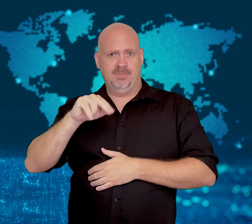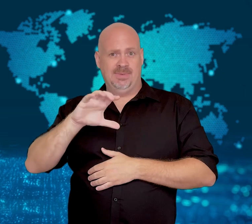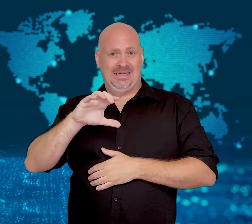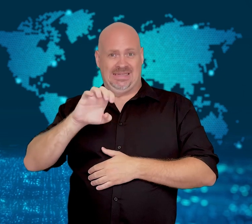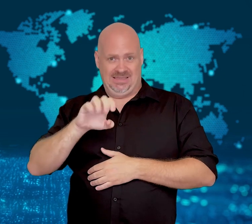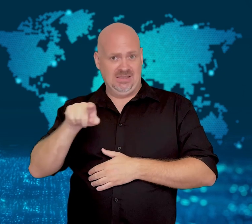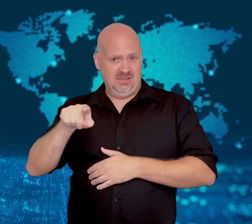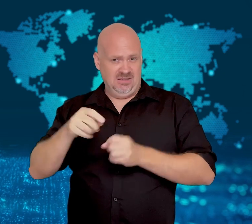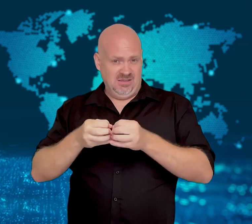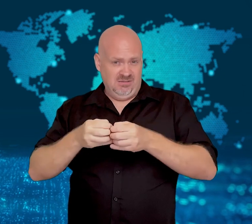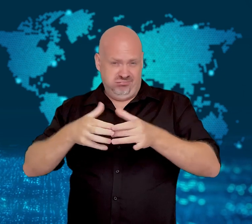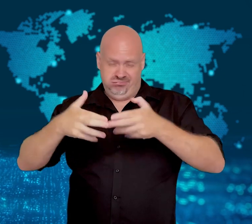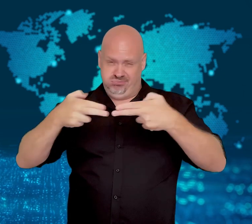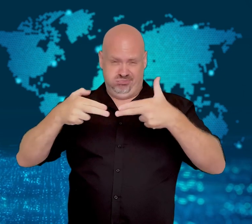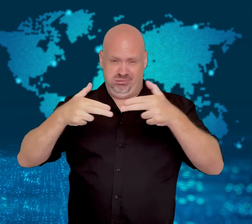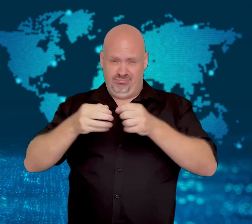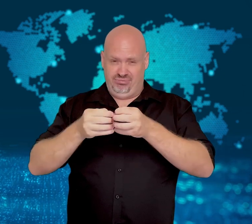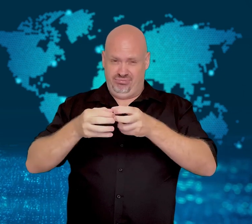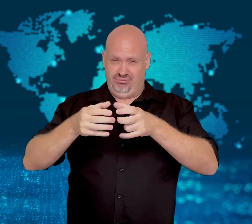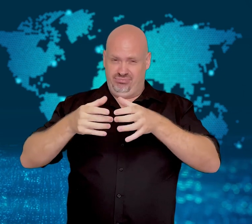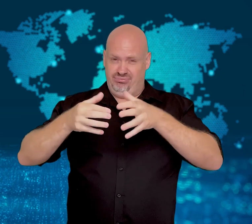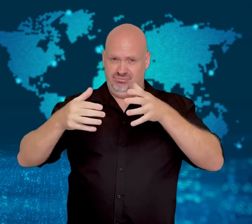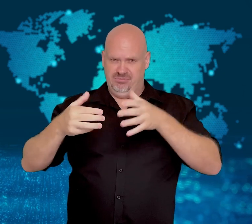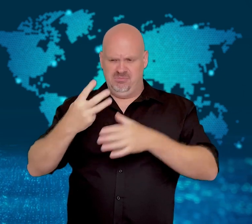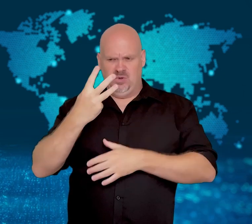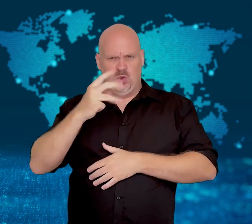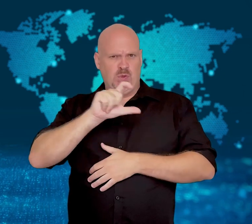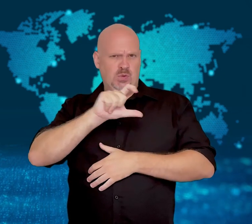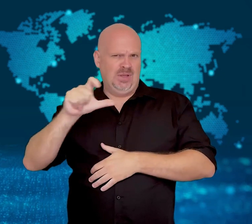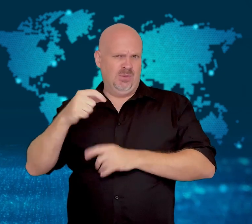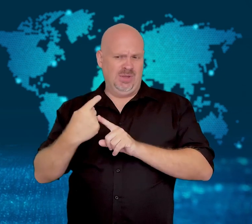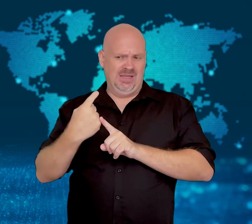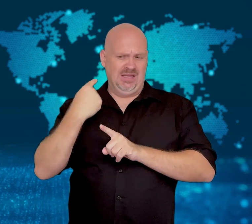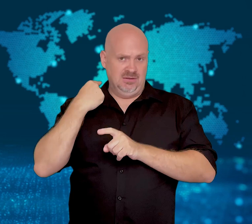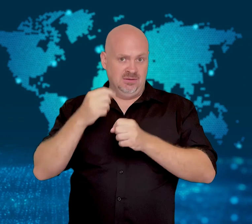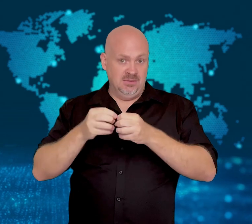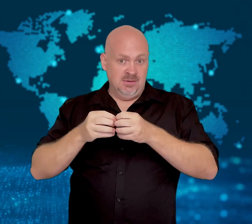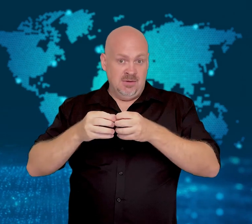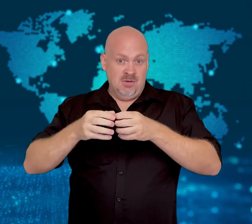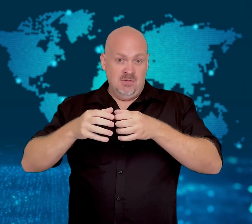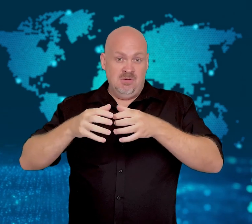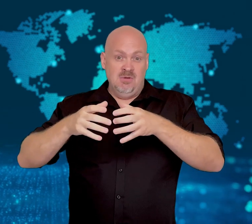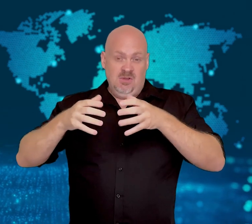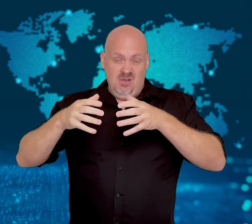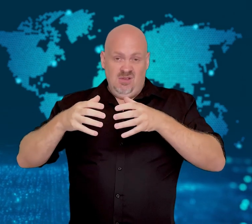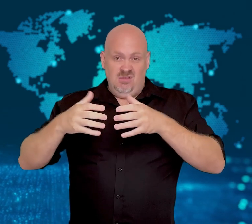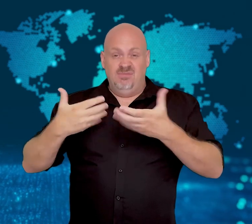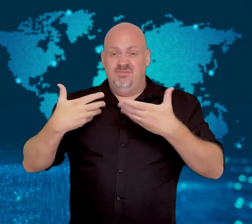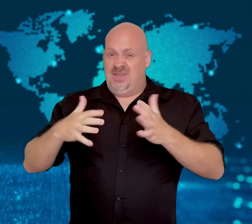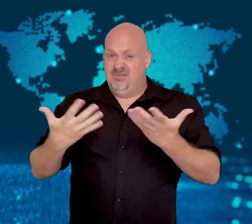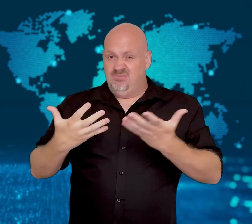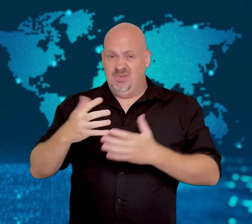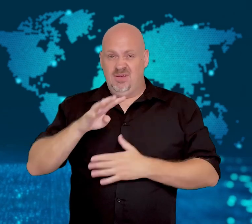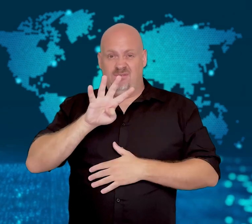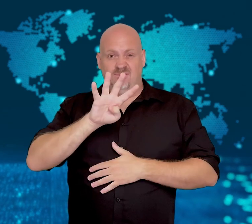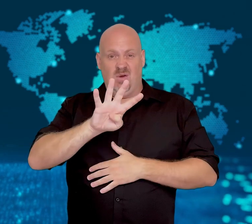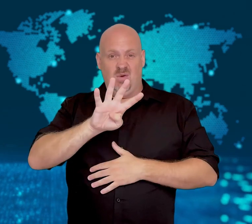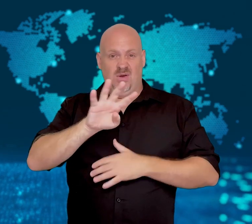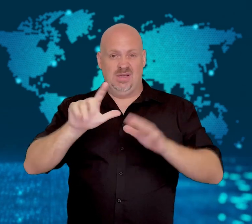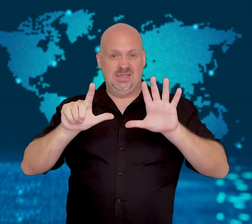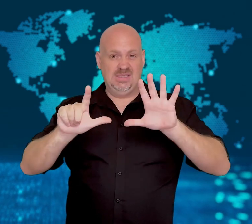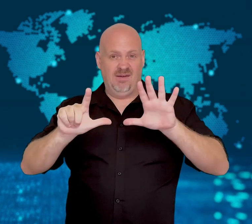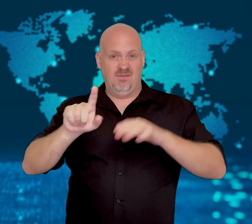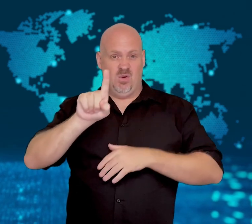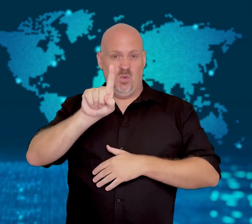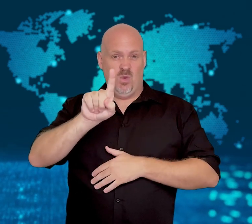Gang wars have left more than 471 people dead, injured, or missing